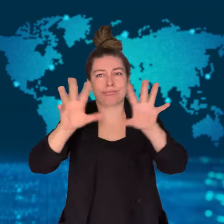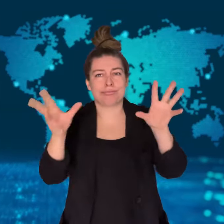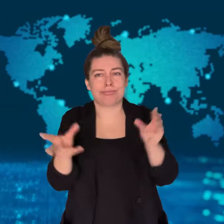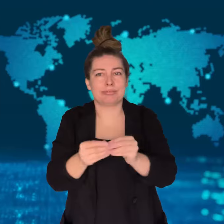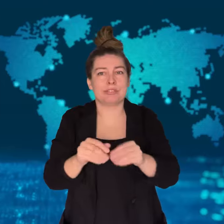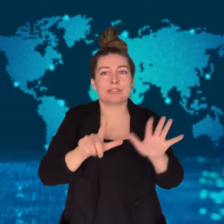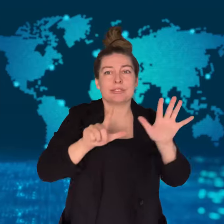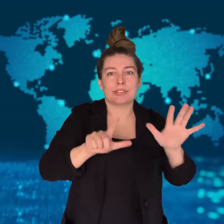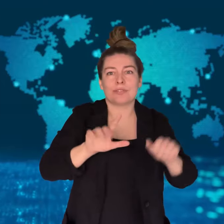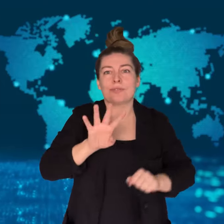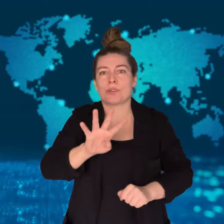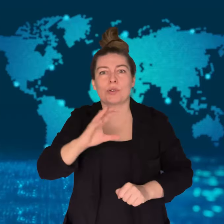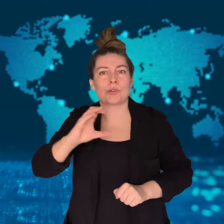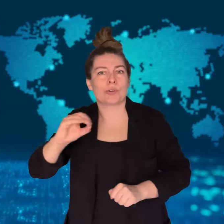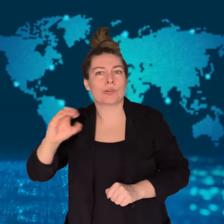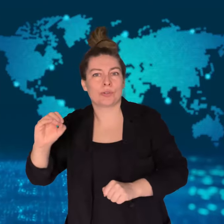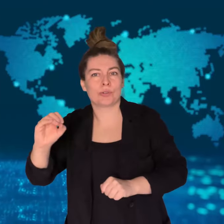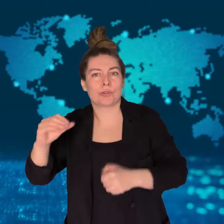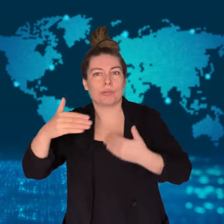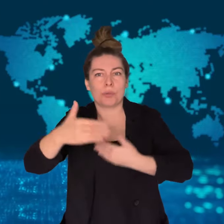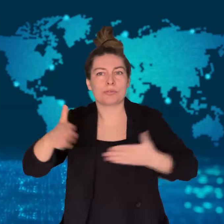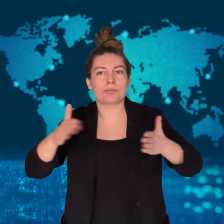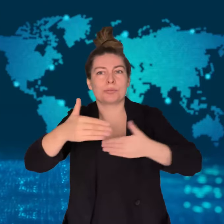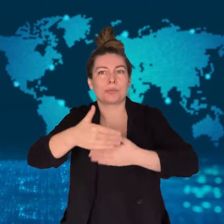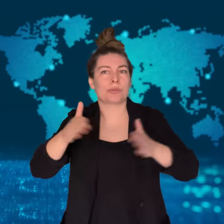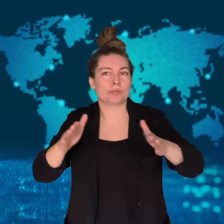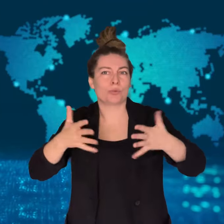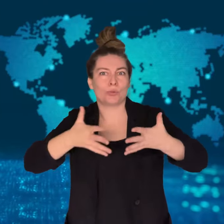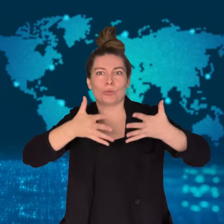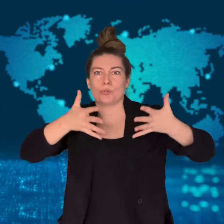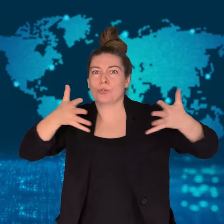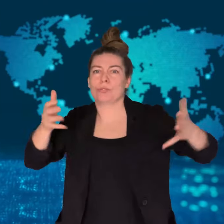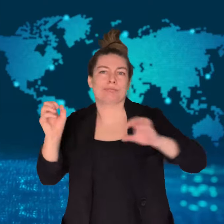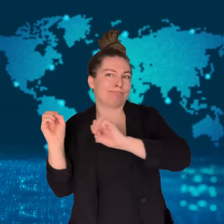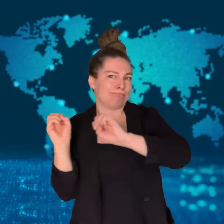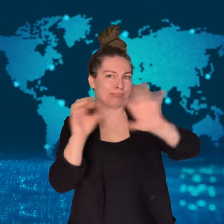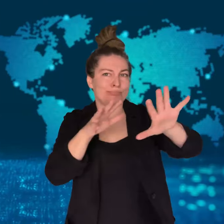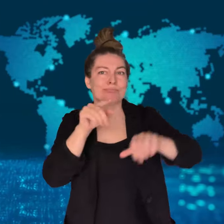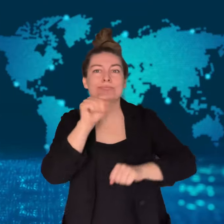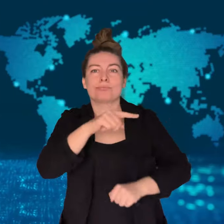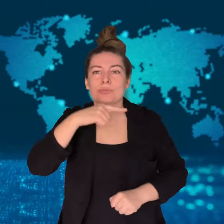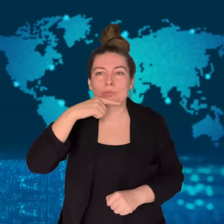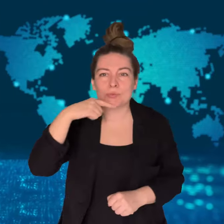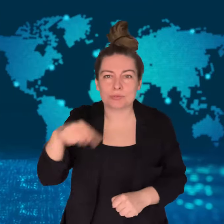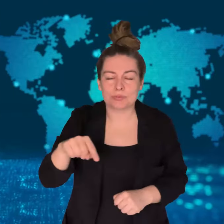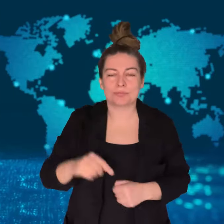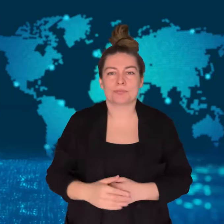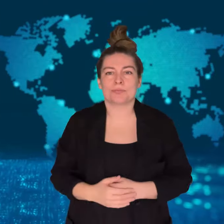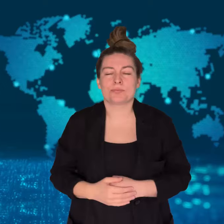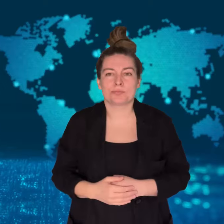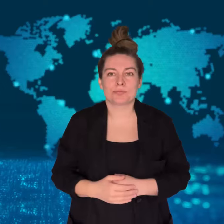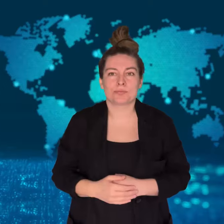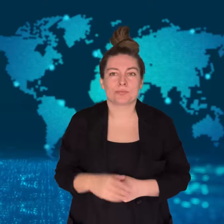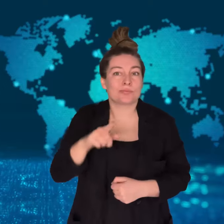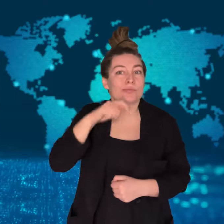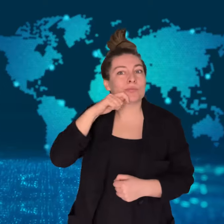Ukraine confirms this, claiming that Russia would be